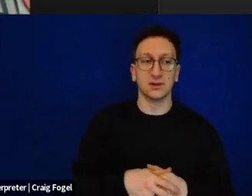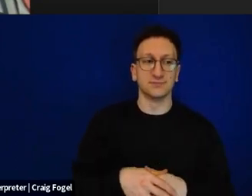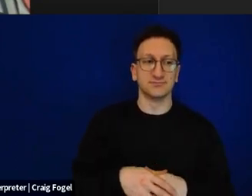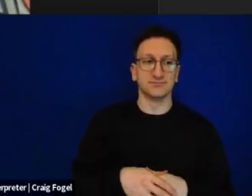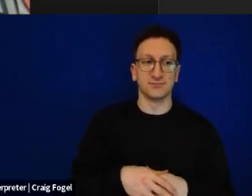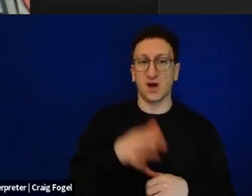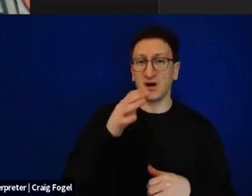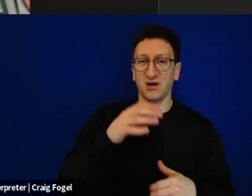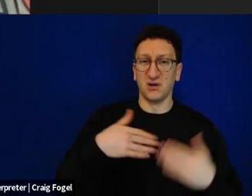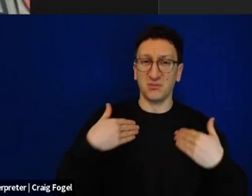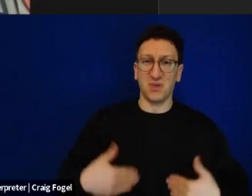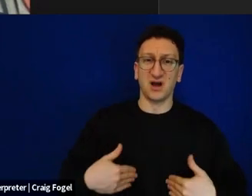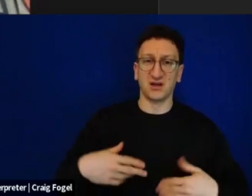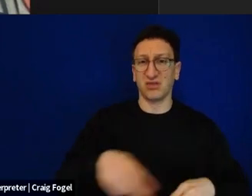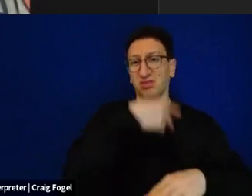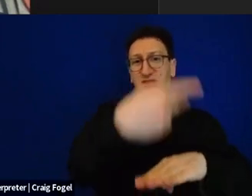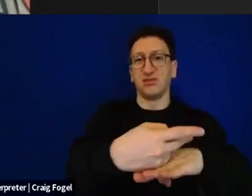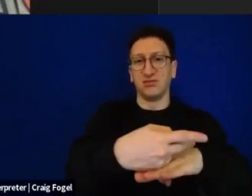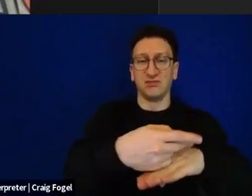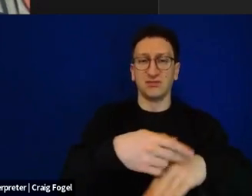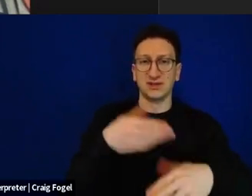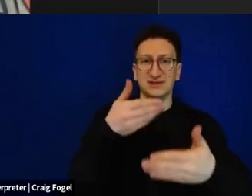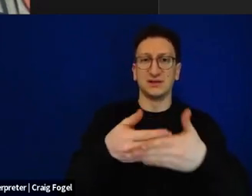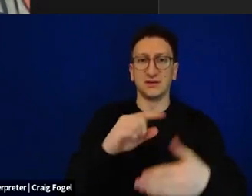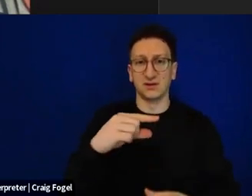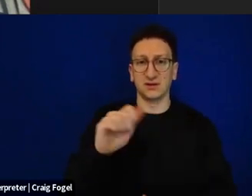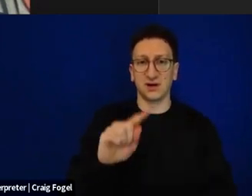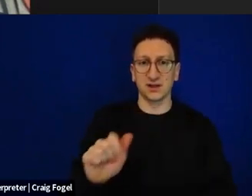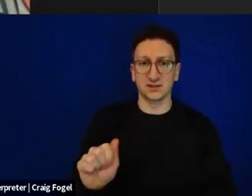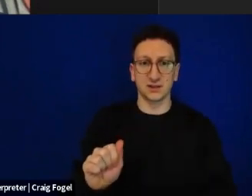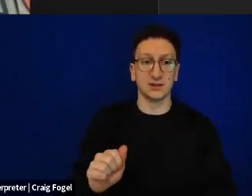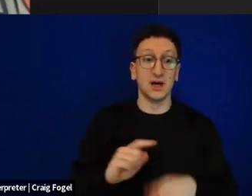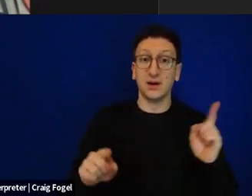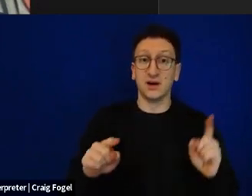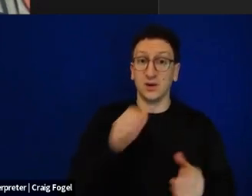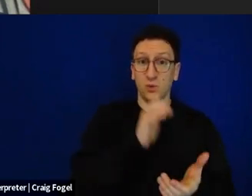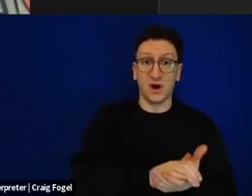fields outside the kibbutz on the way to Gaza. Maya's body wasn't recovered and has